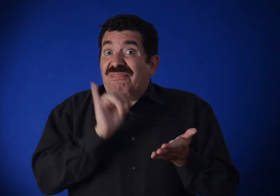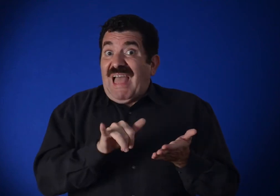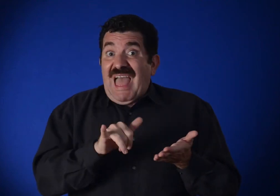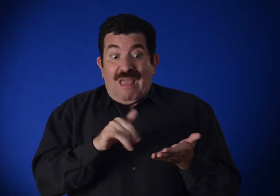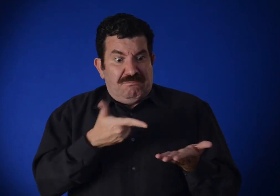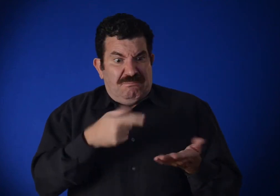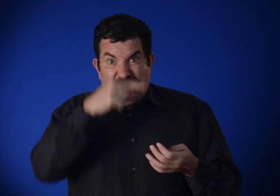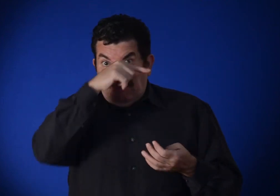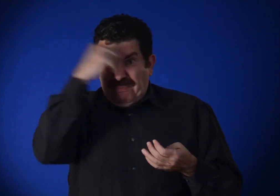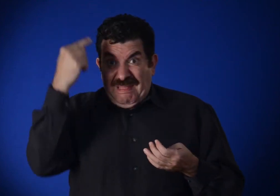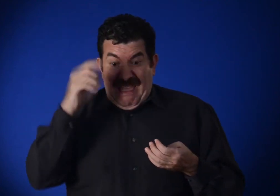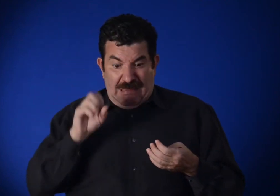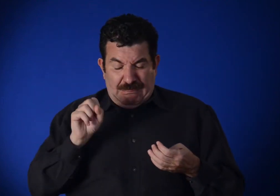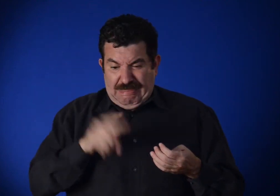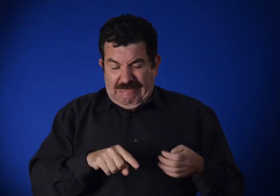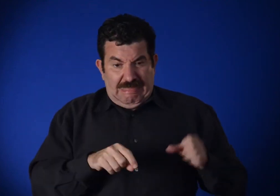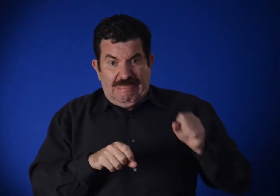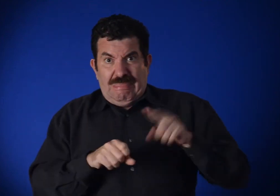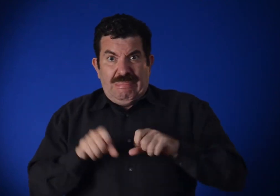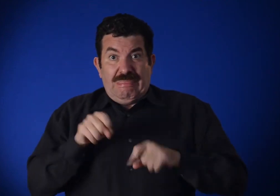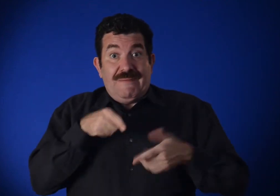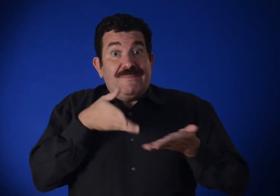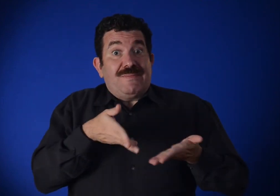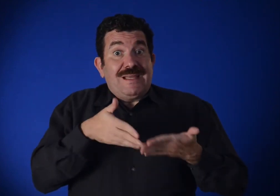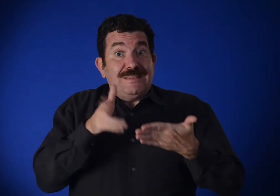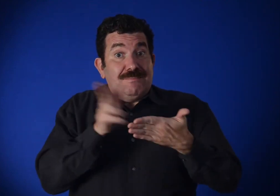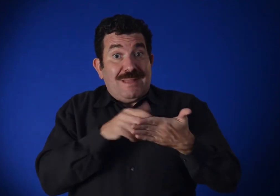We see some of those big gestures in the black,